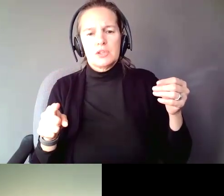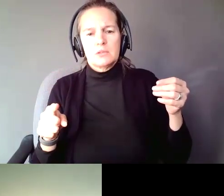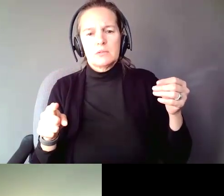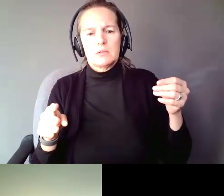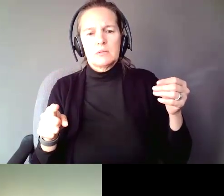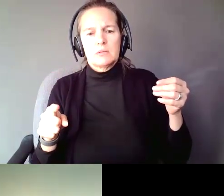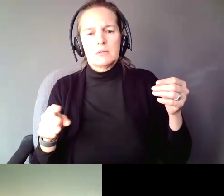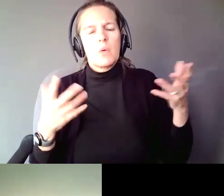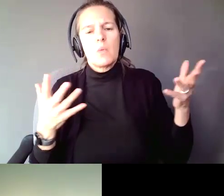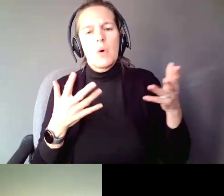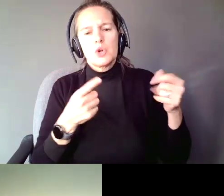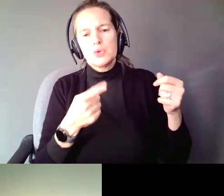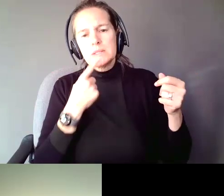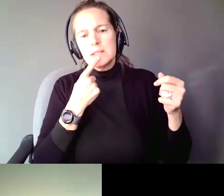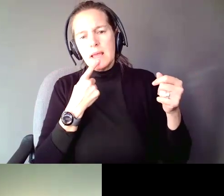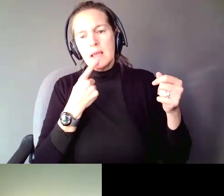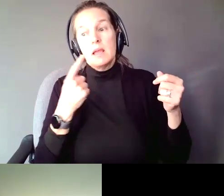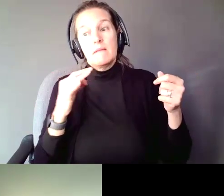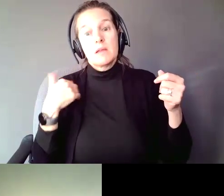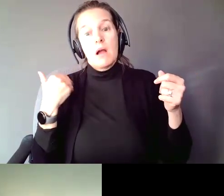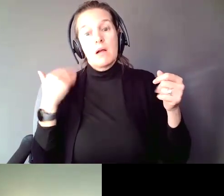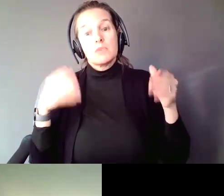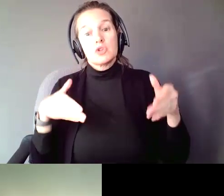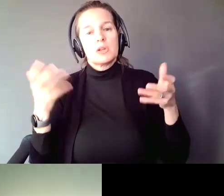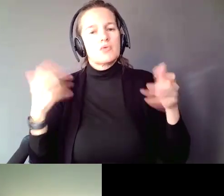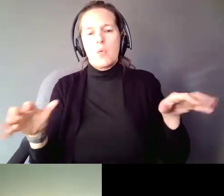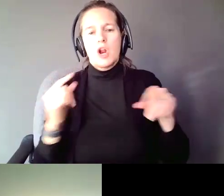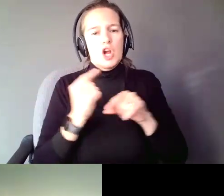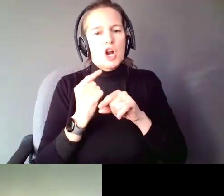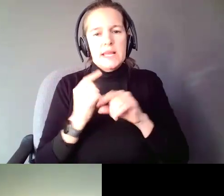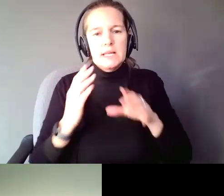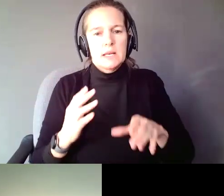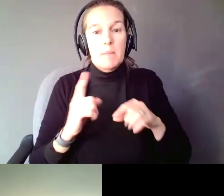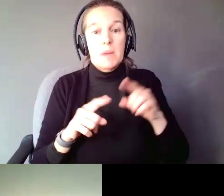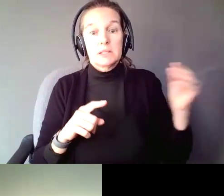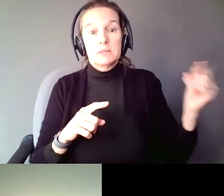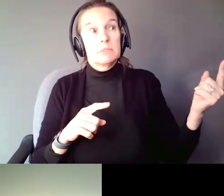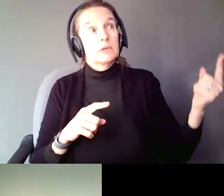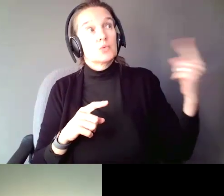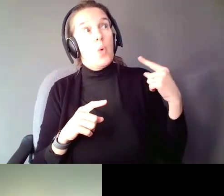say to a young person who doesn't want to have a guardian, but is being told he or she needs to,